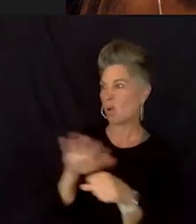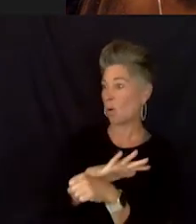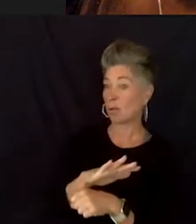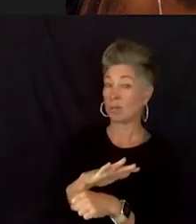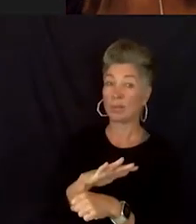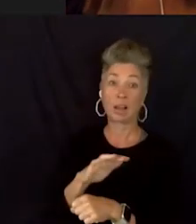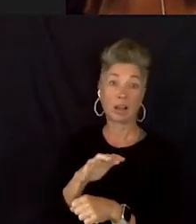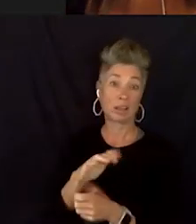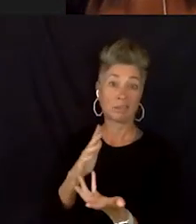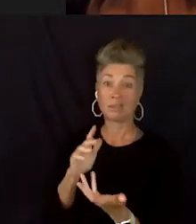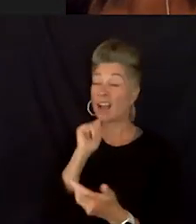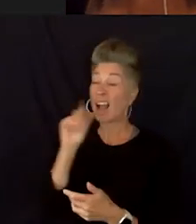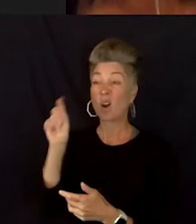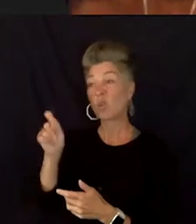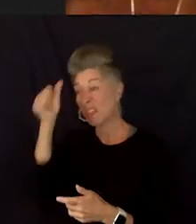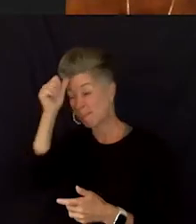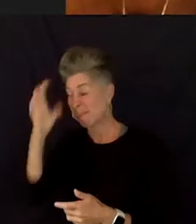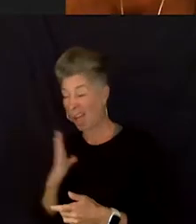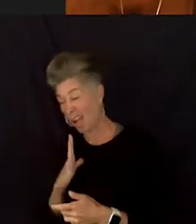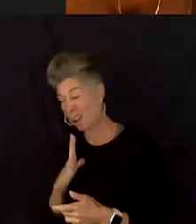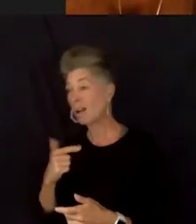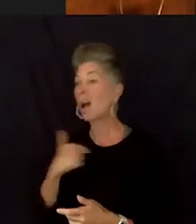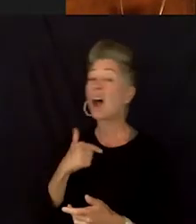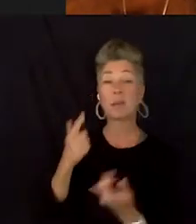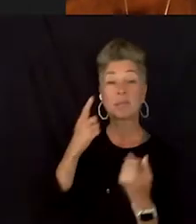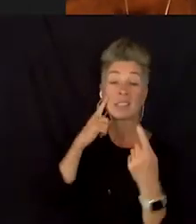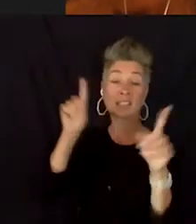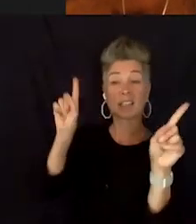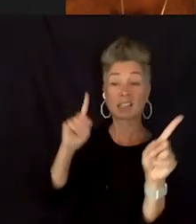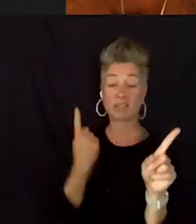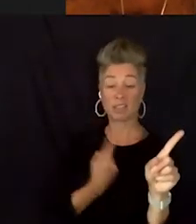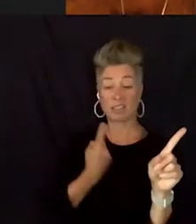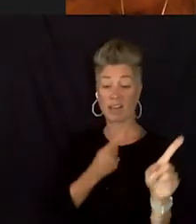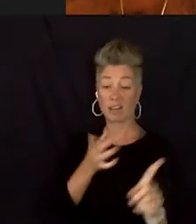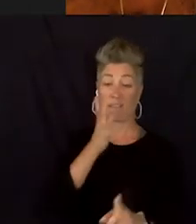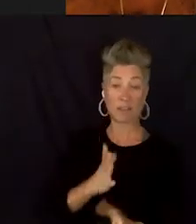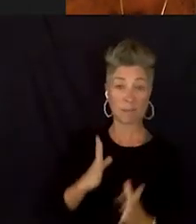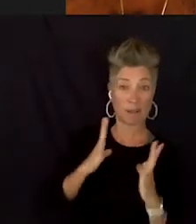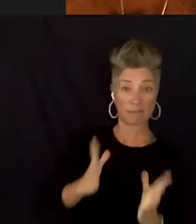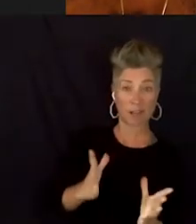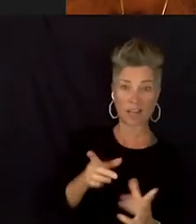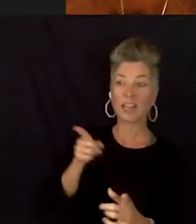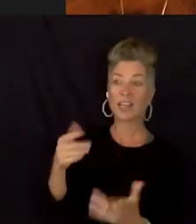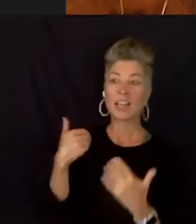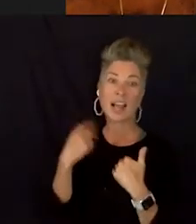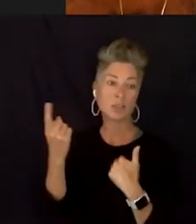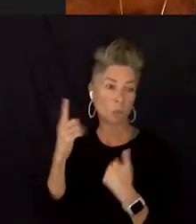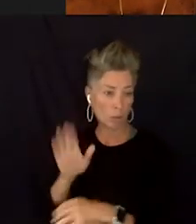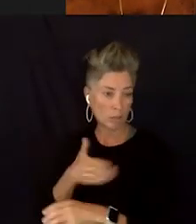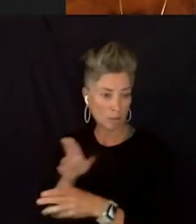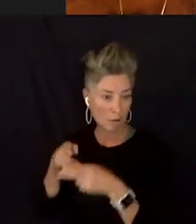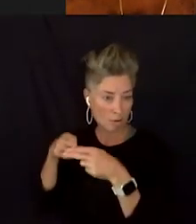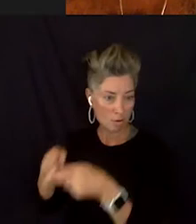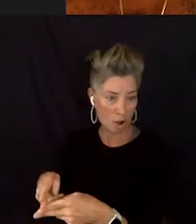I am a single black female, successful. Its this one song called He in his feelings by Rubi Rose.